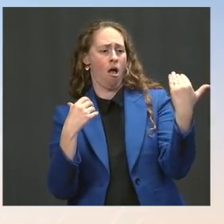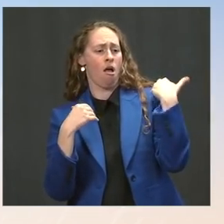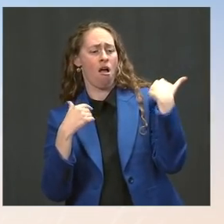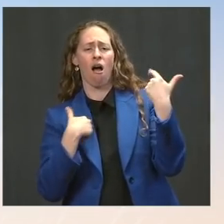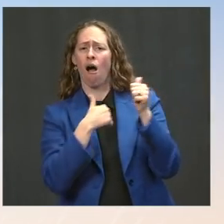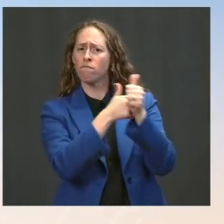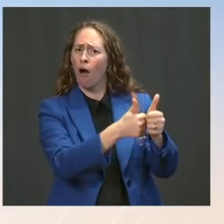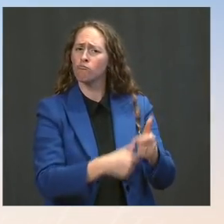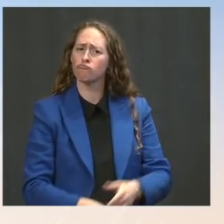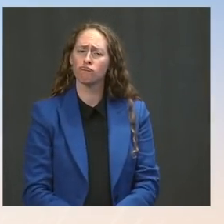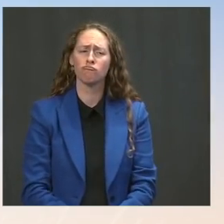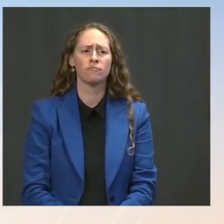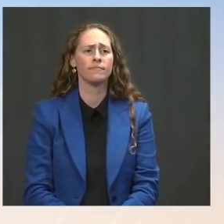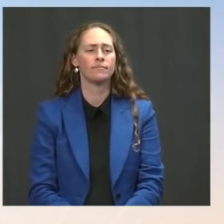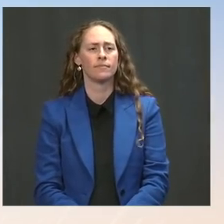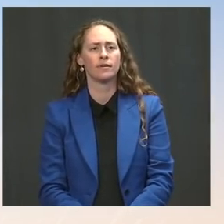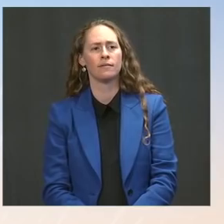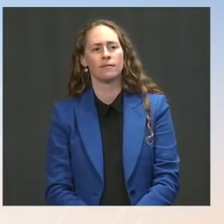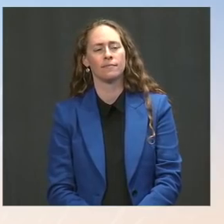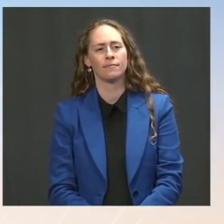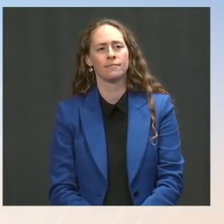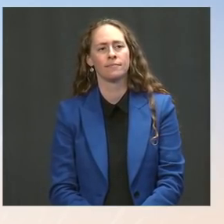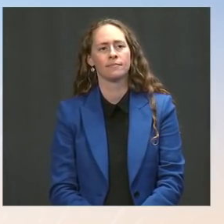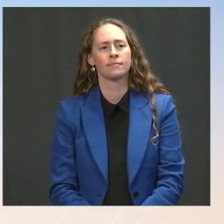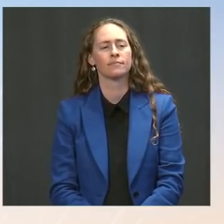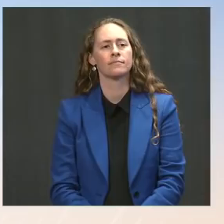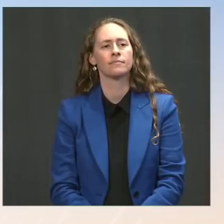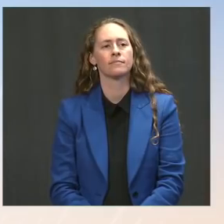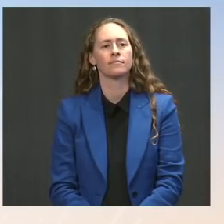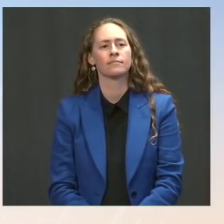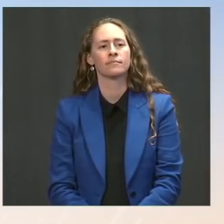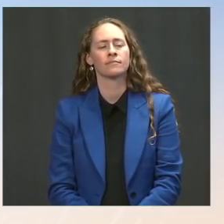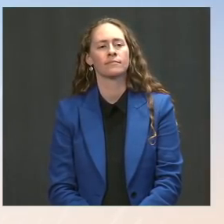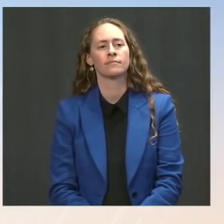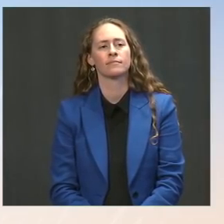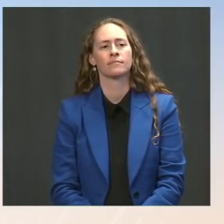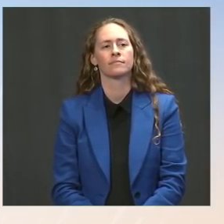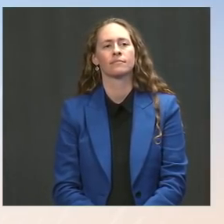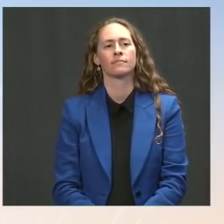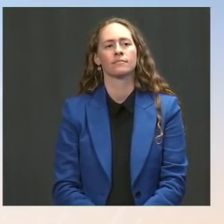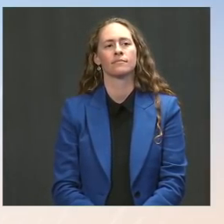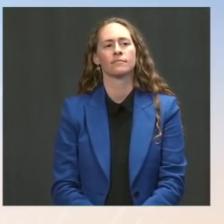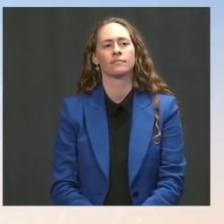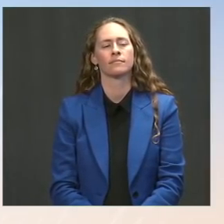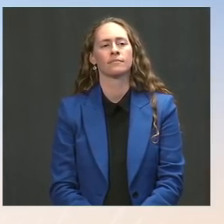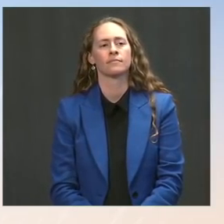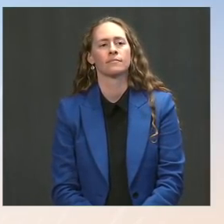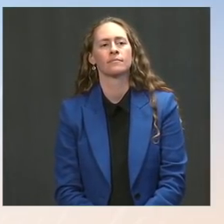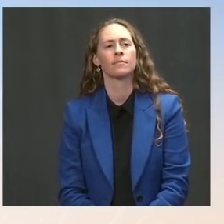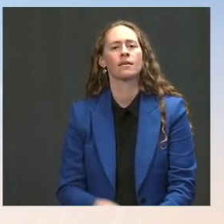One on mandates, which we're seeing obviously -- as folks have said already here -- more kinds of places embrace,